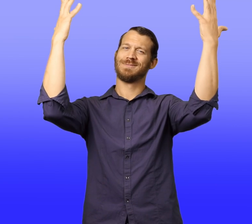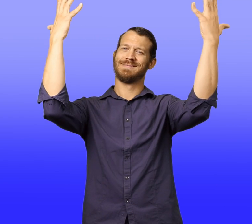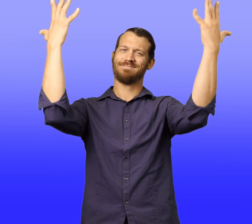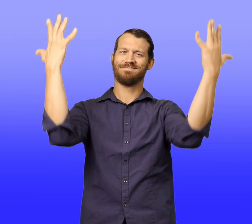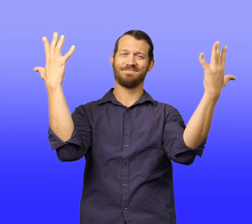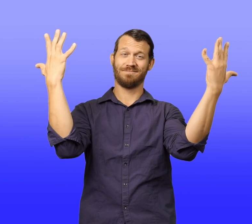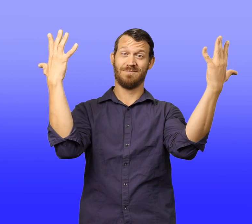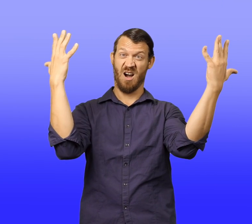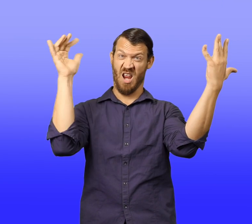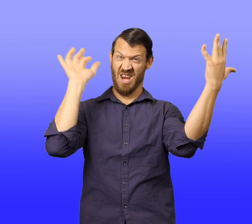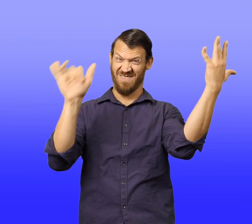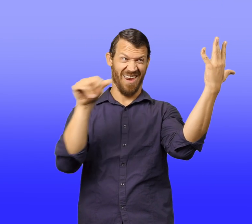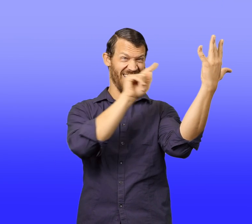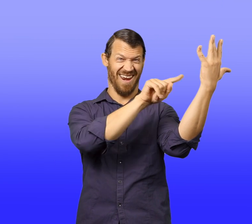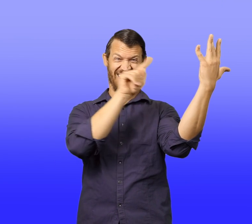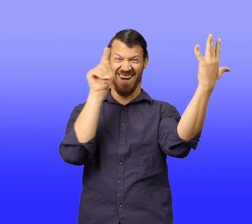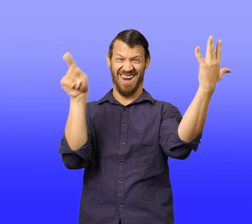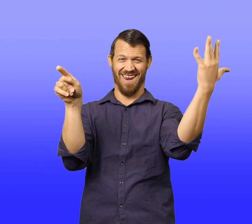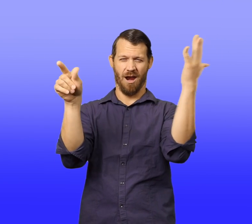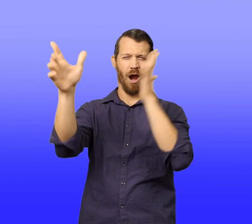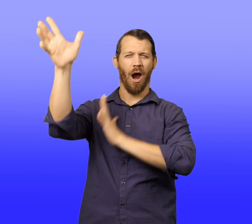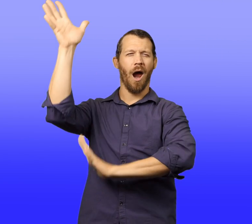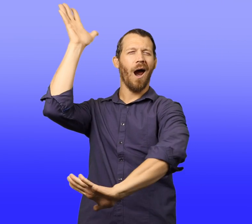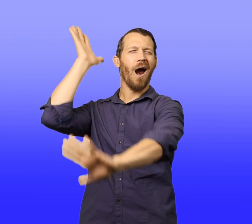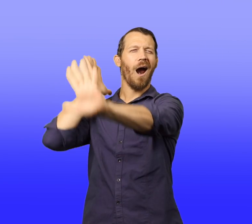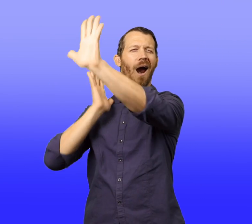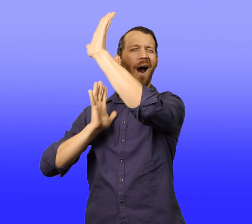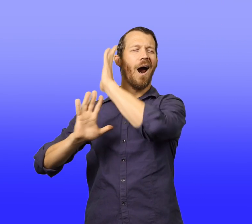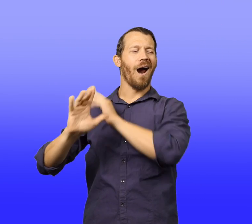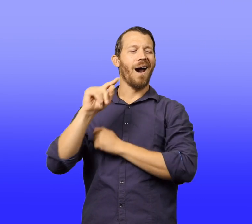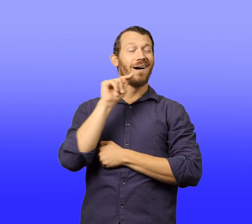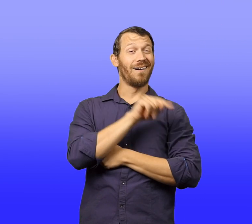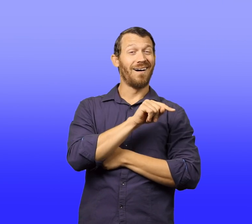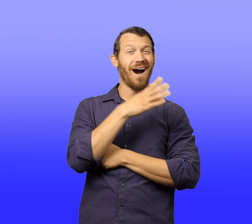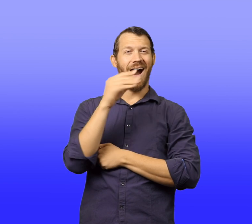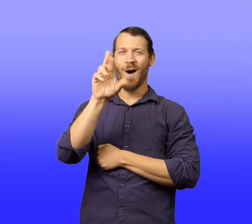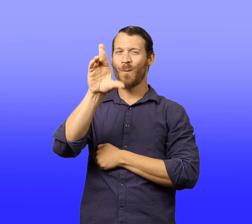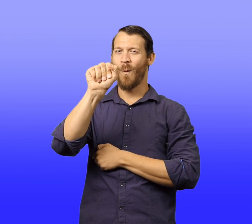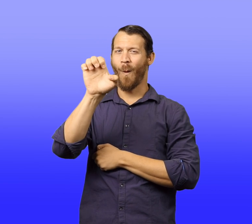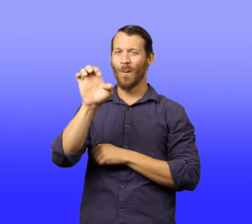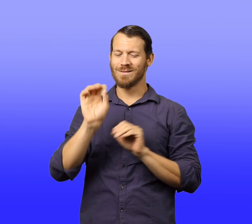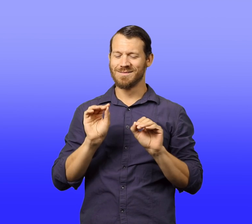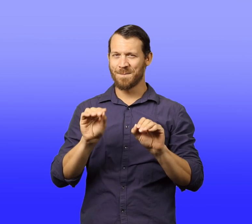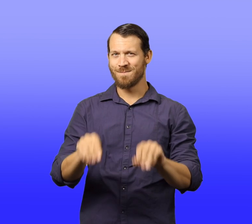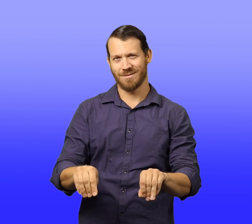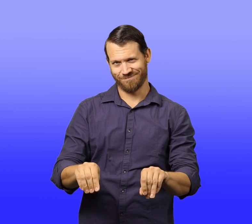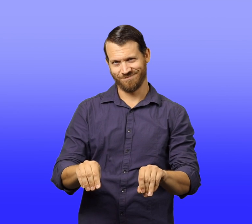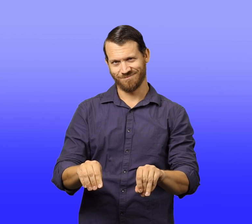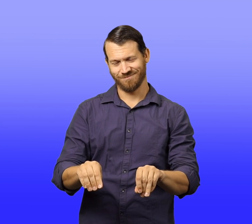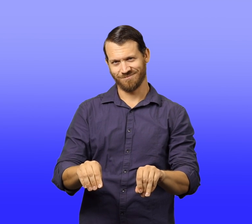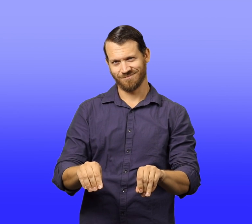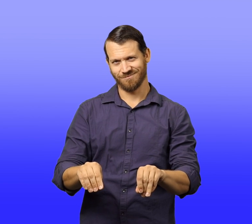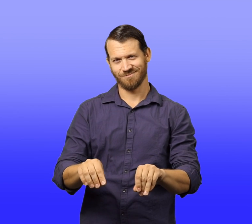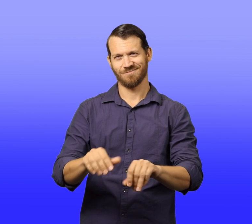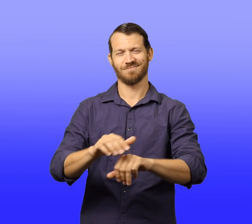"I like it here," he told the man. He drifted off to sleep and the shade of the two giant trees, the trees he